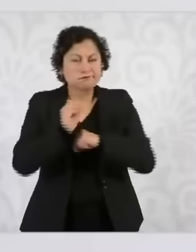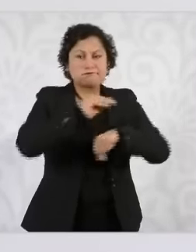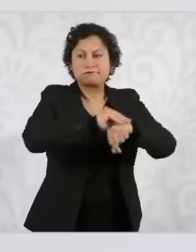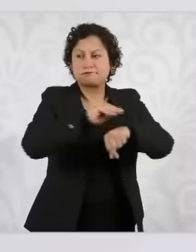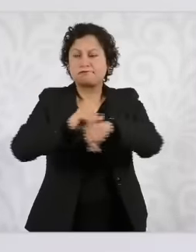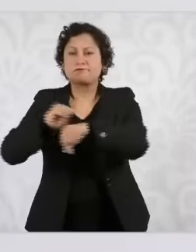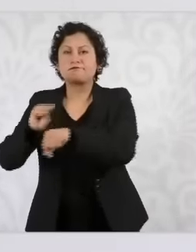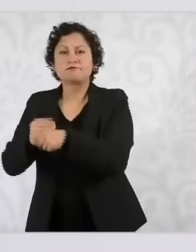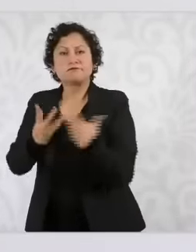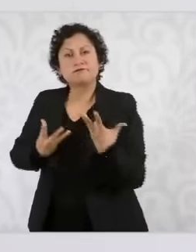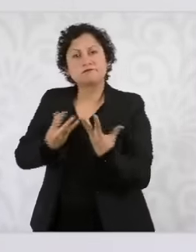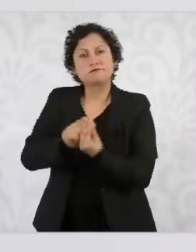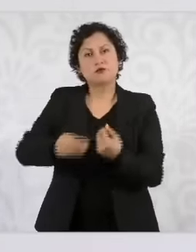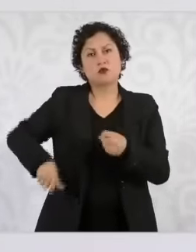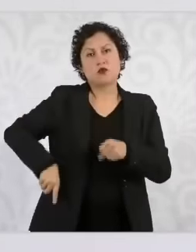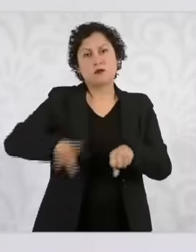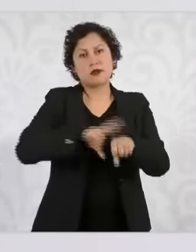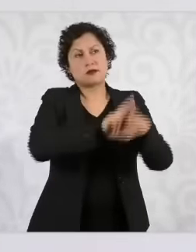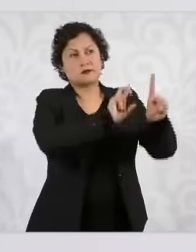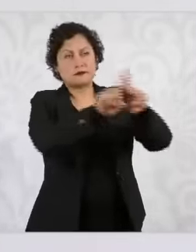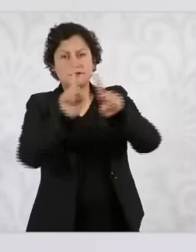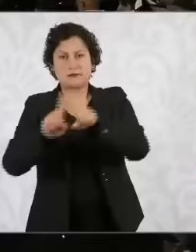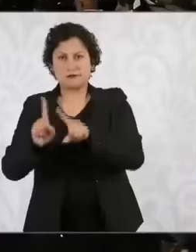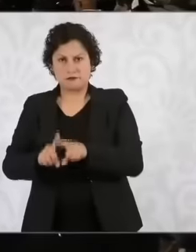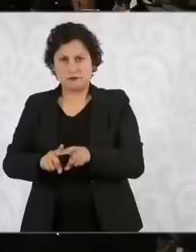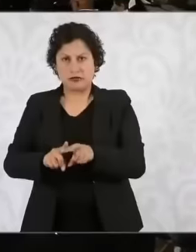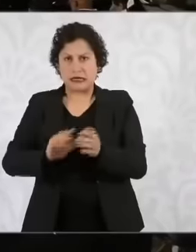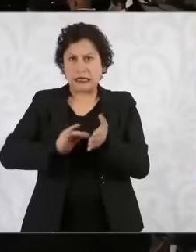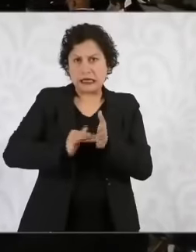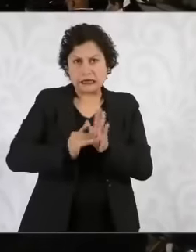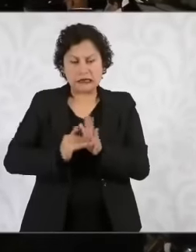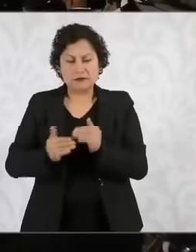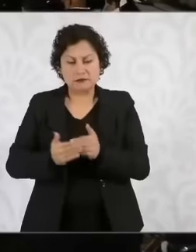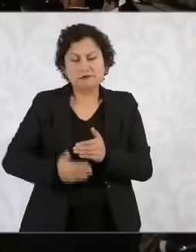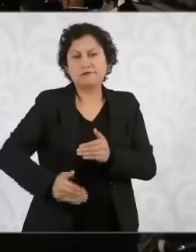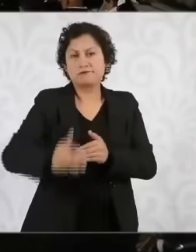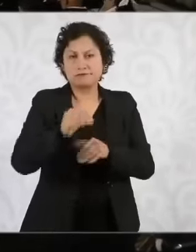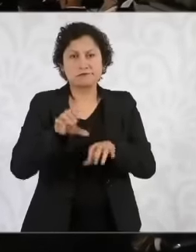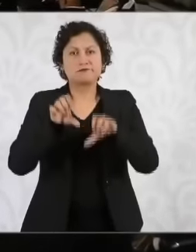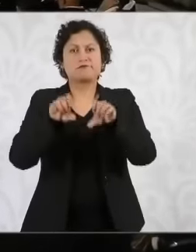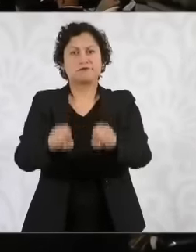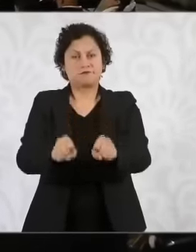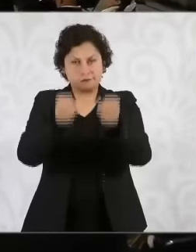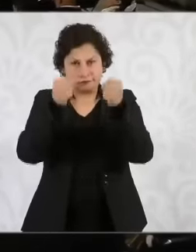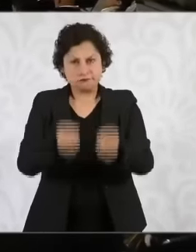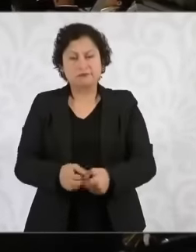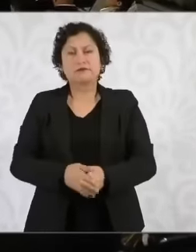and the strategy is going to give results. Well, let's close this call United States President,